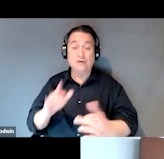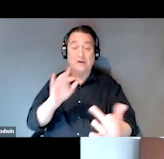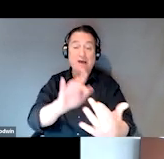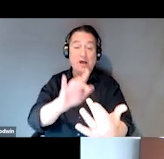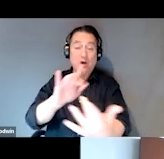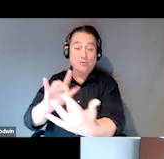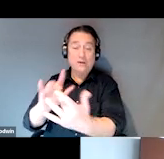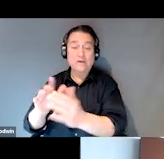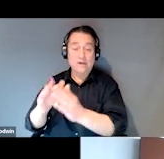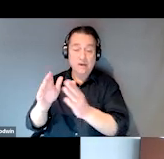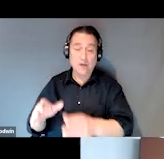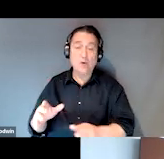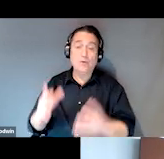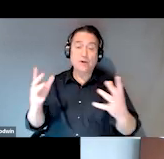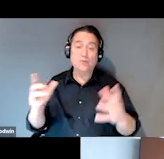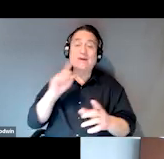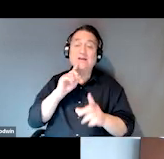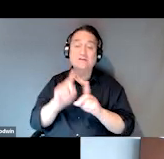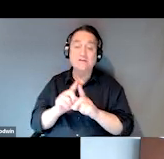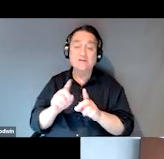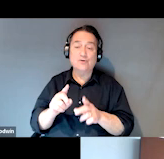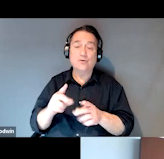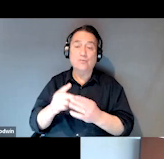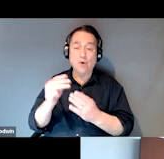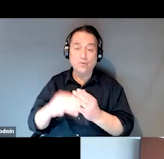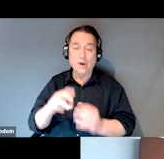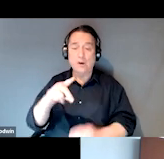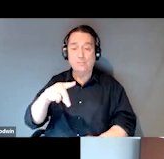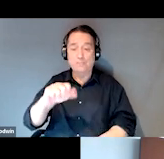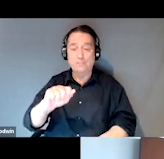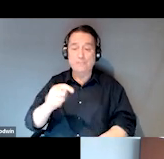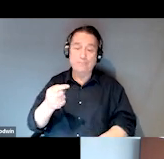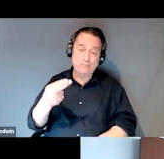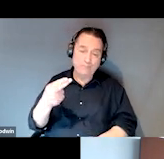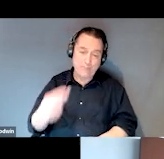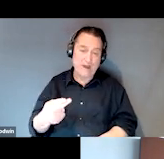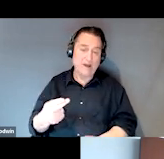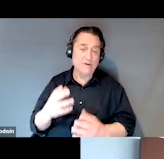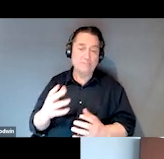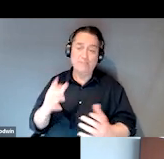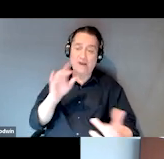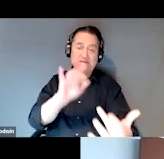with our sister, our big sister program, PATH. We have an amazing Street Outreach team here that goes out